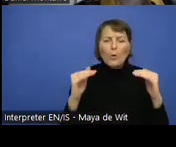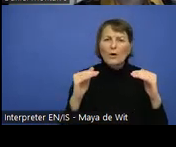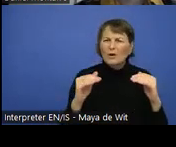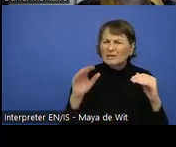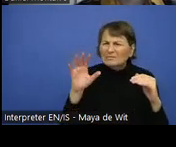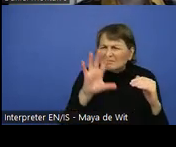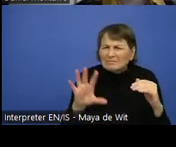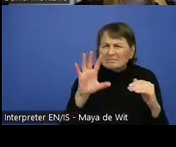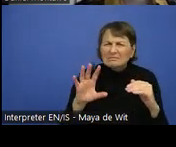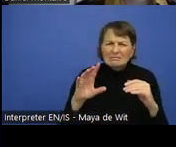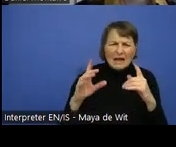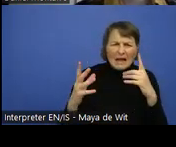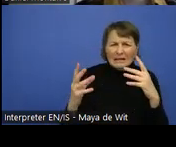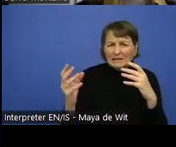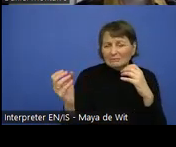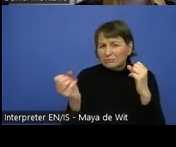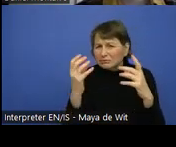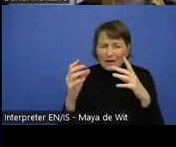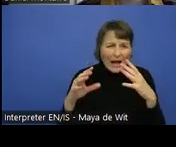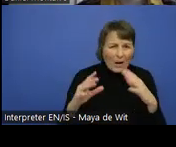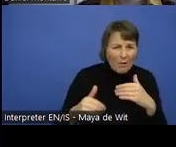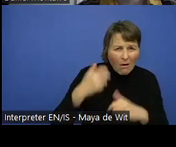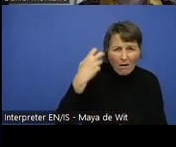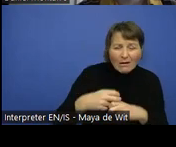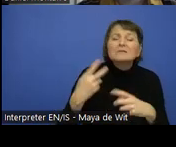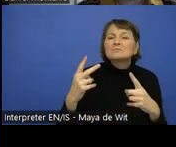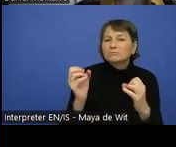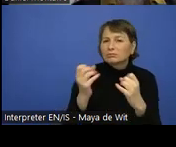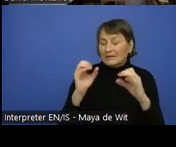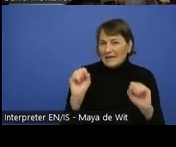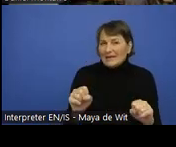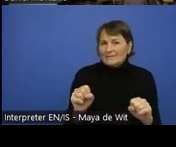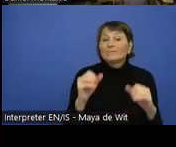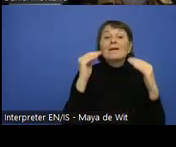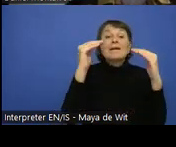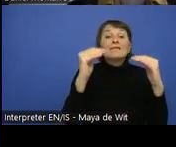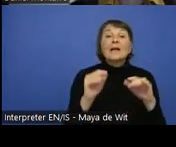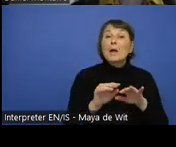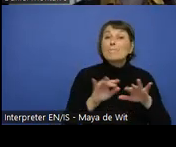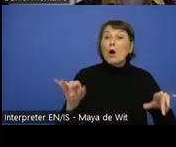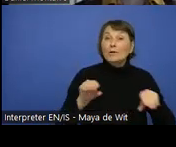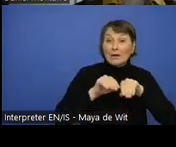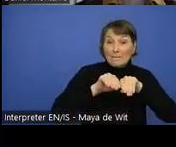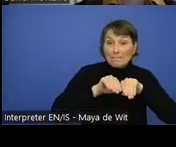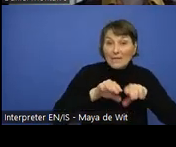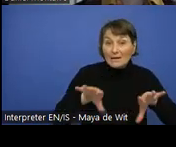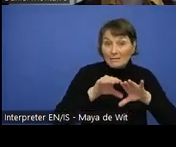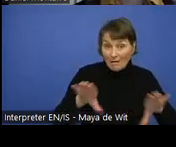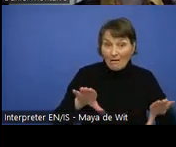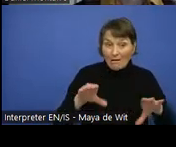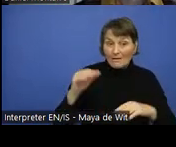In the animation module we discuss the different approaches, the different alternatives that